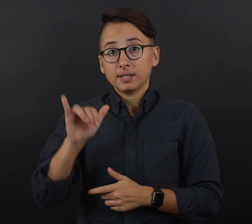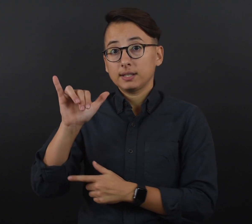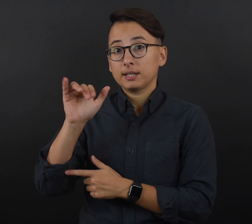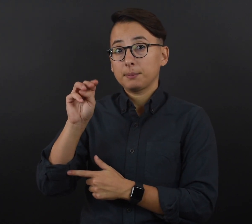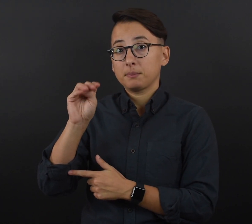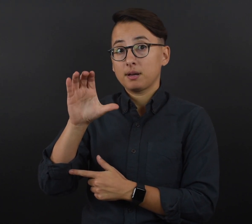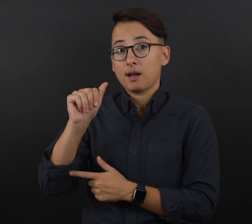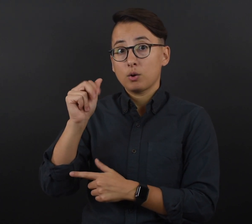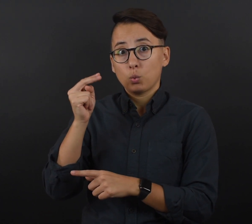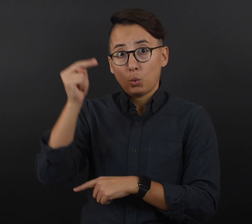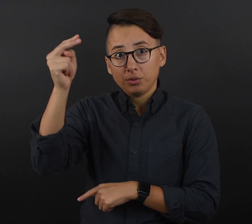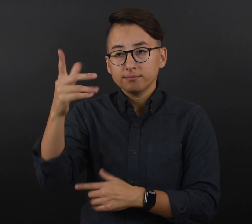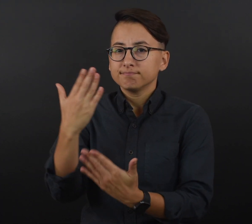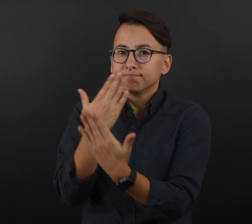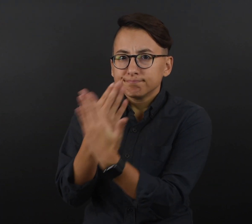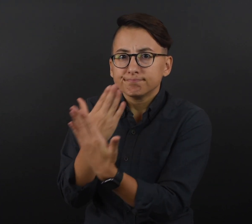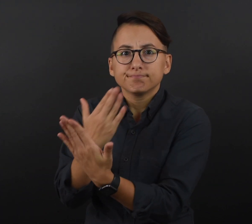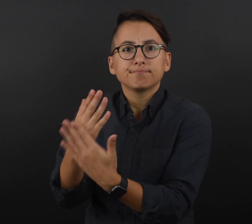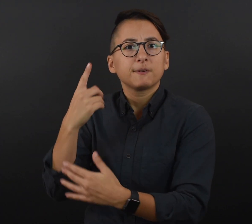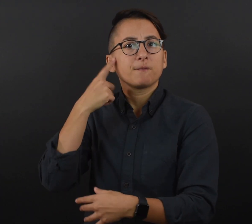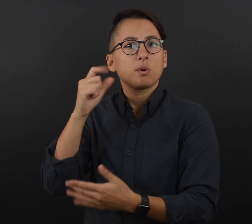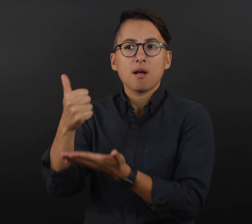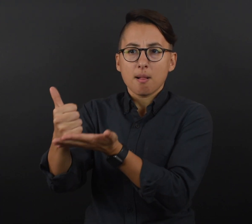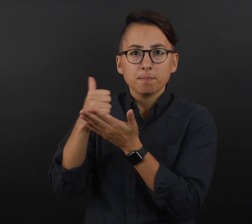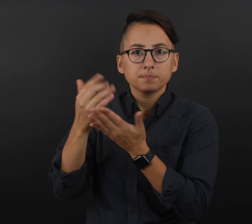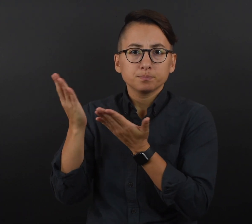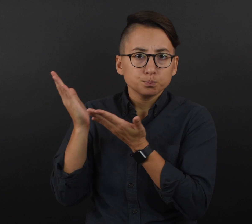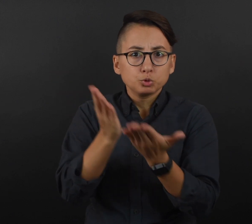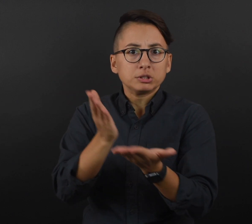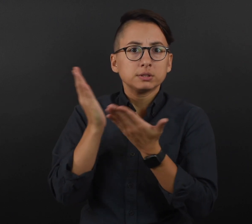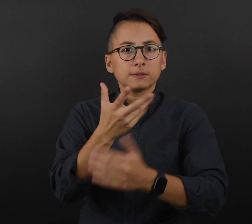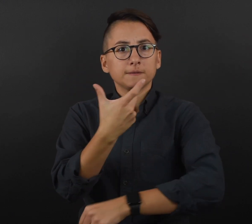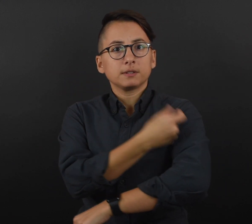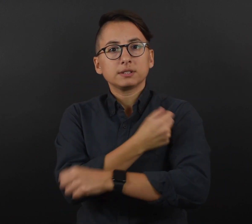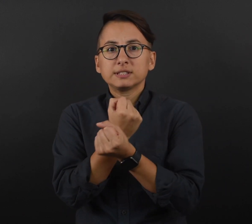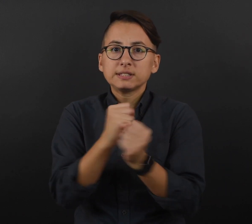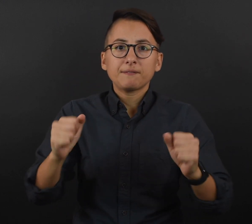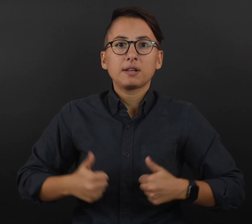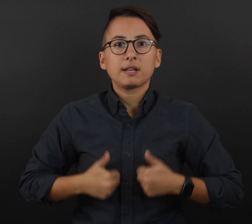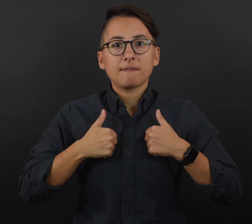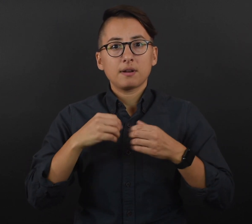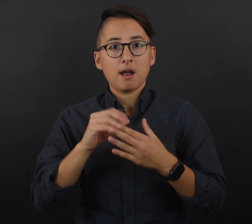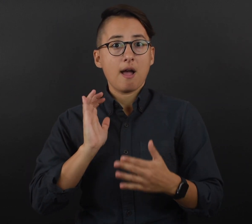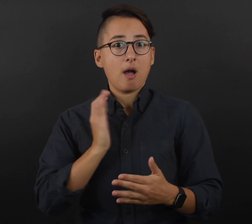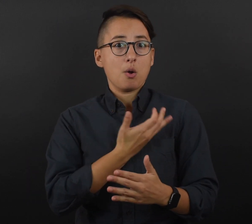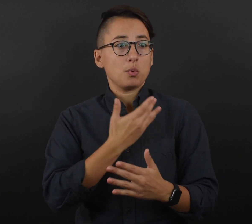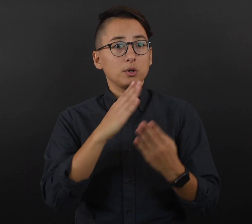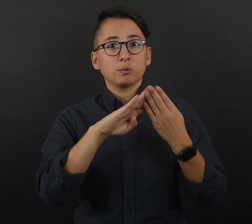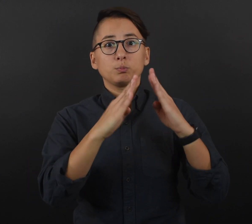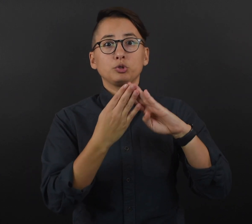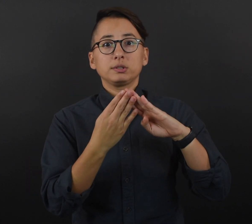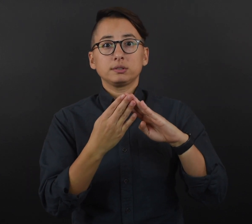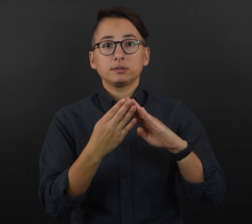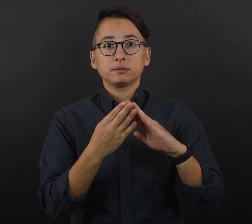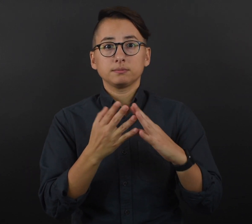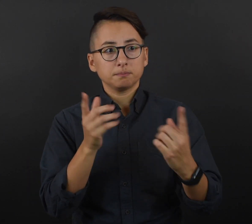Thank you to the YMCA of the North for helping bring these life-saving vaccines